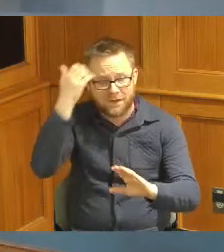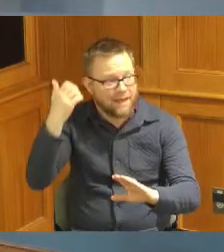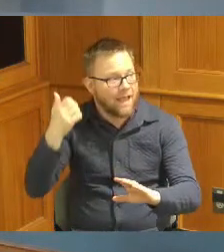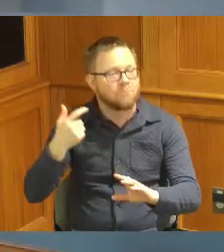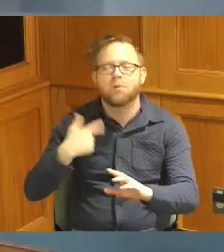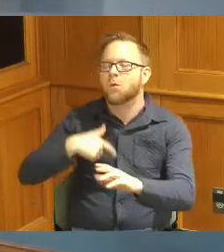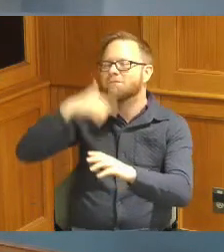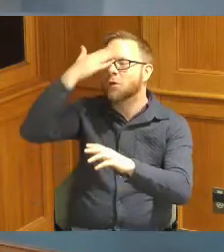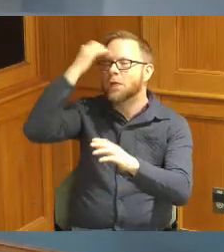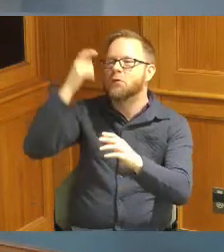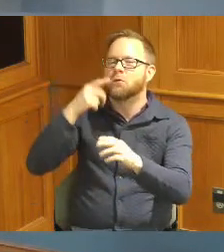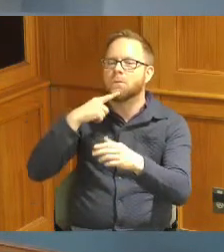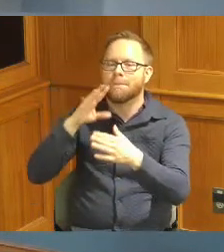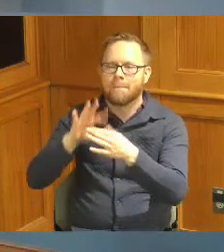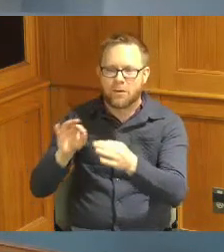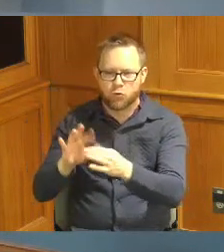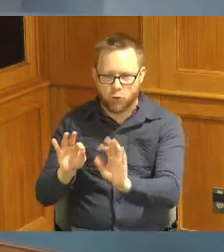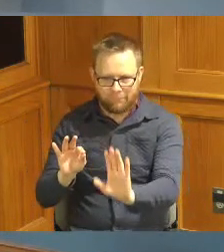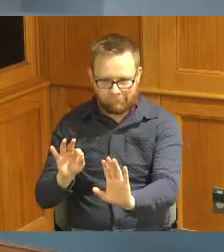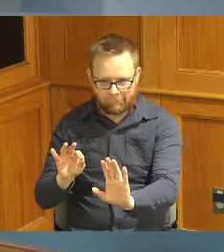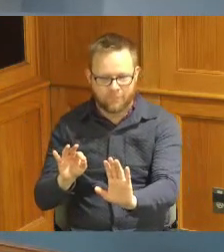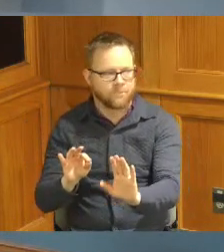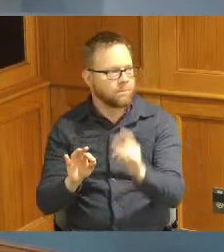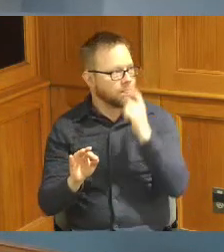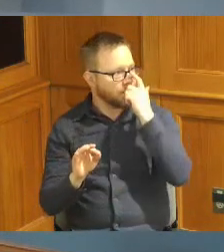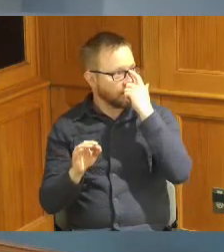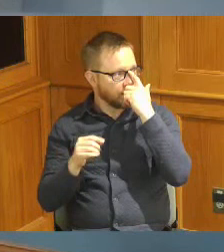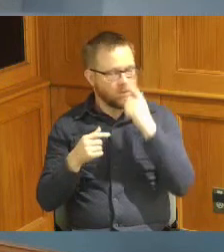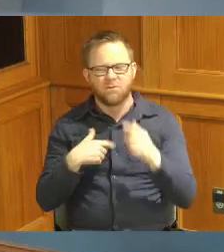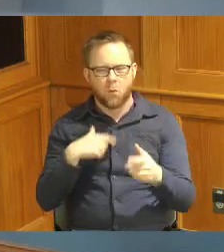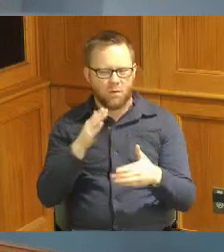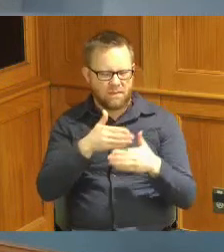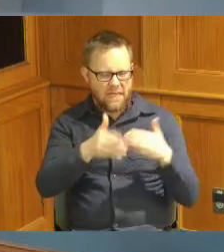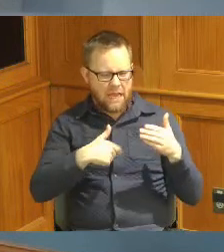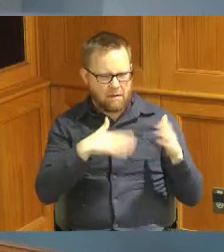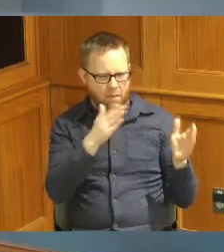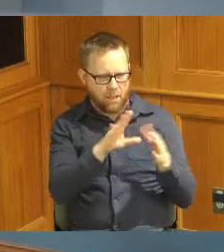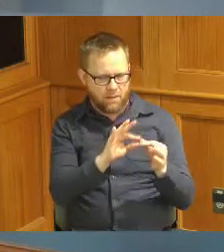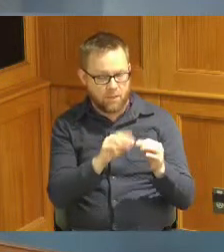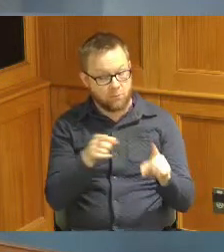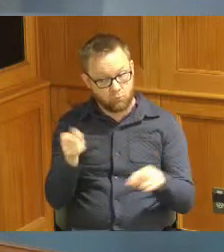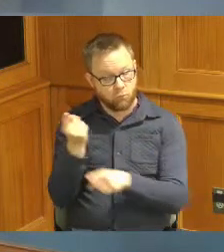them forget to mention them but I was going to mention them at the end but you're right and